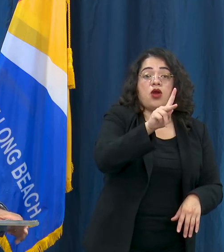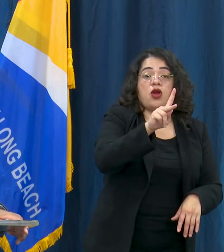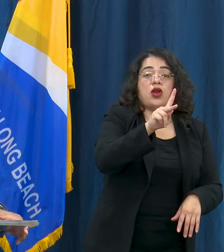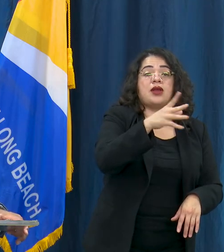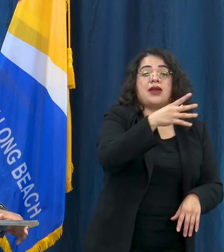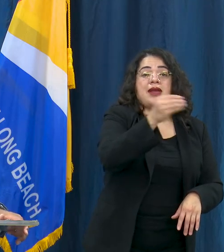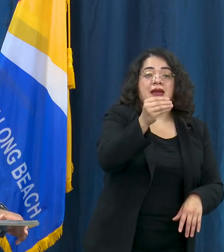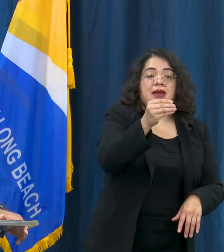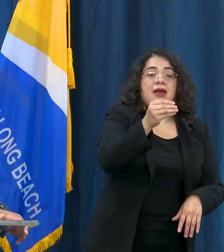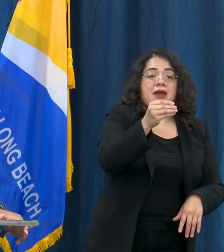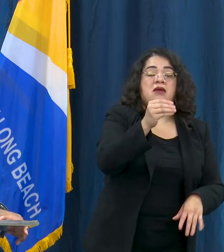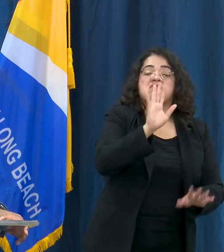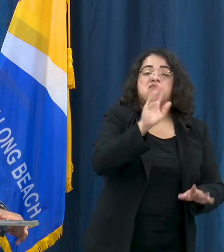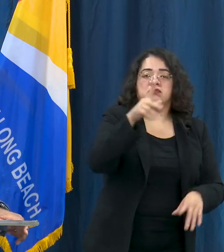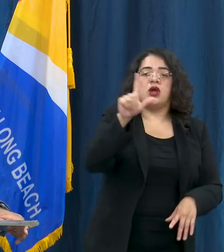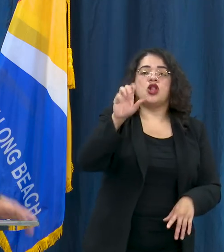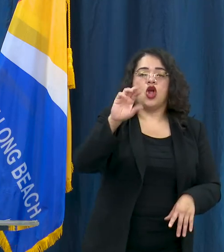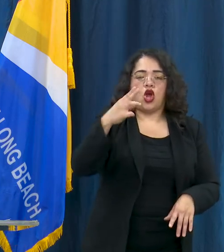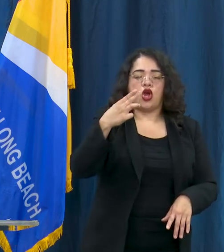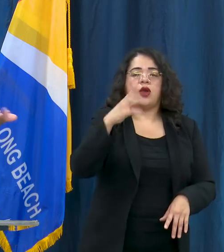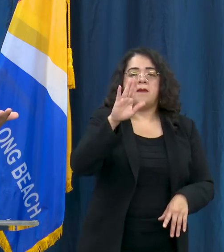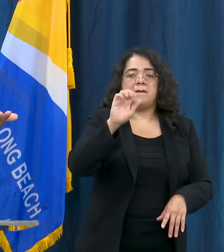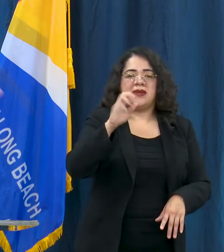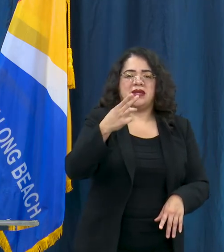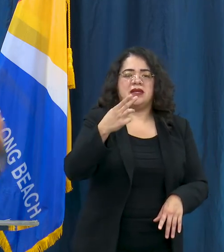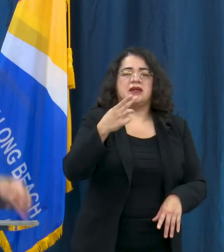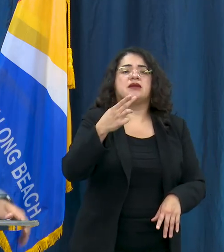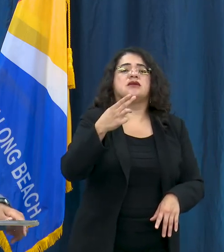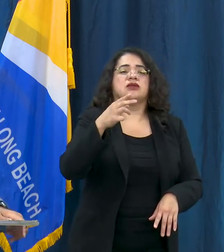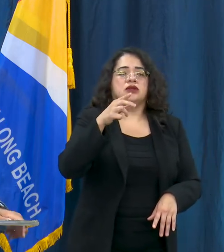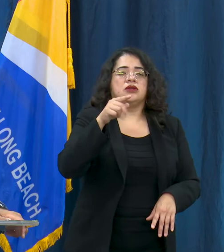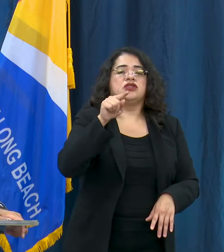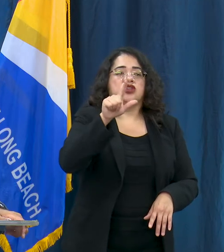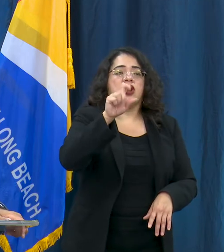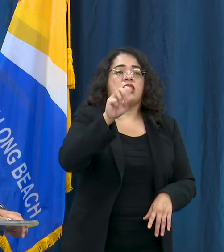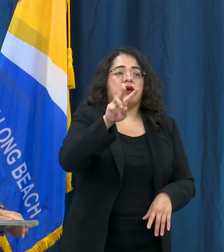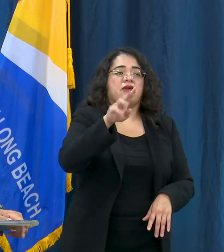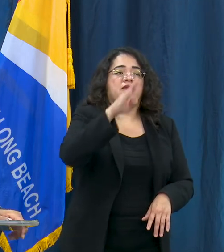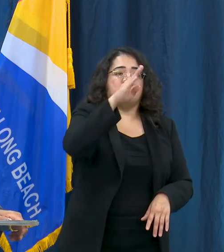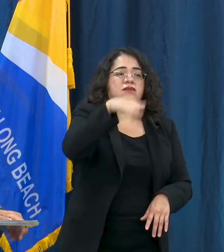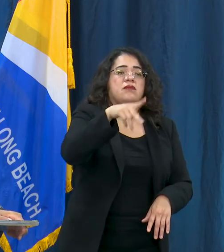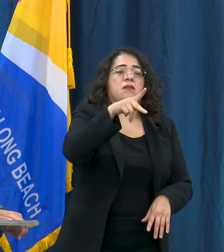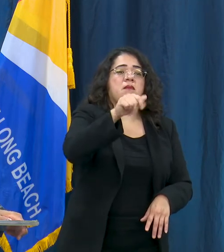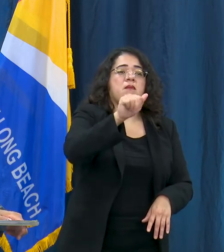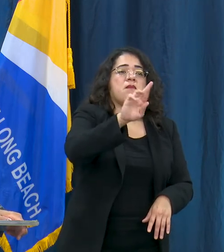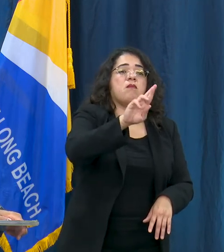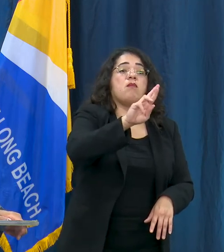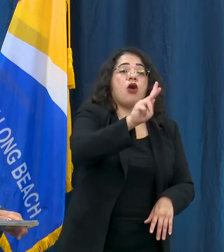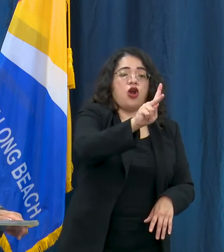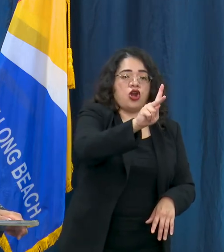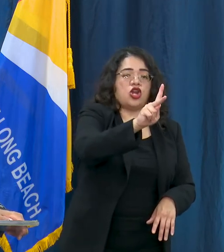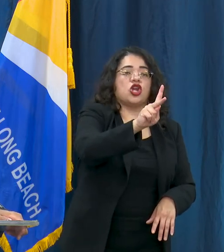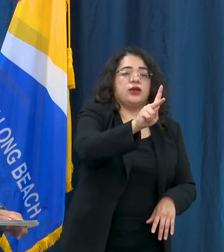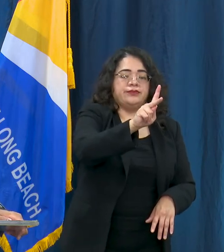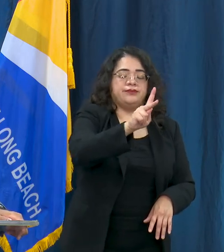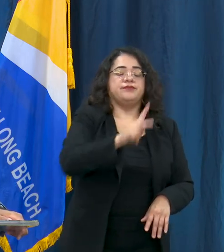LongBeach.gov/parks